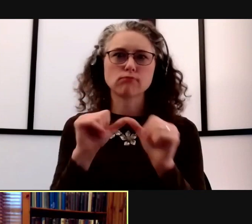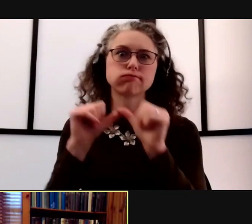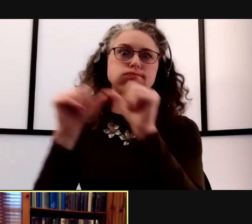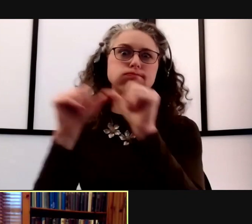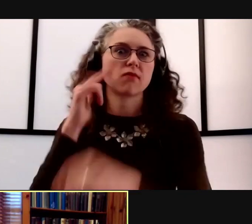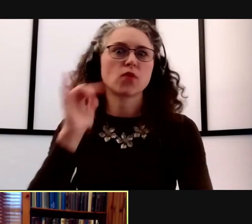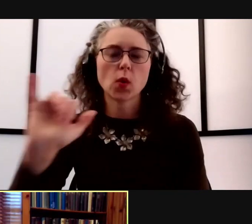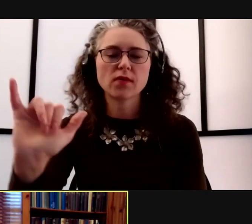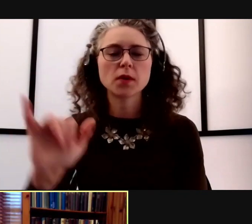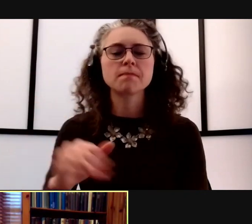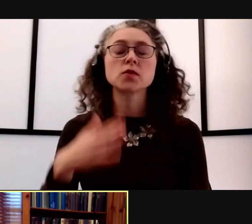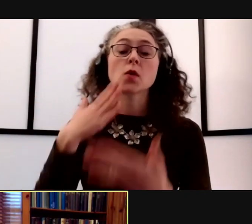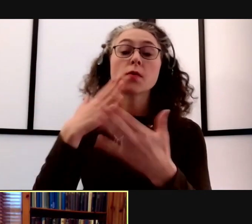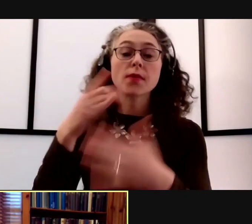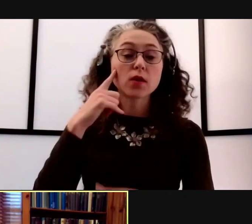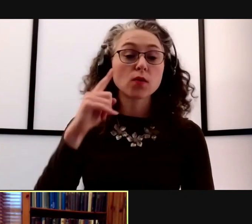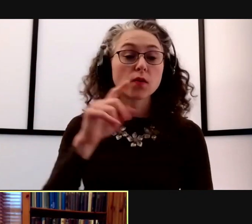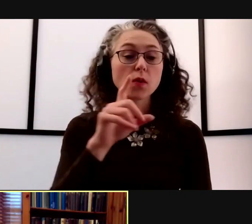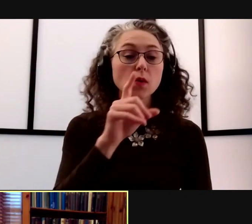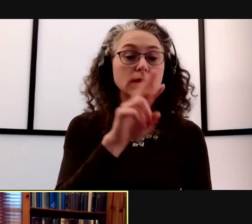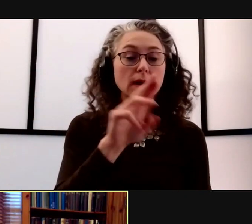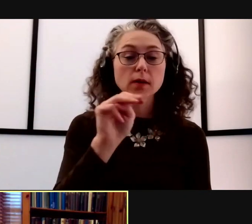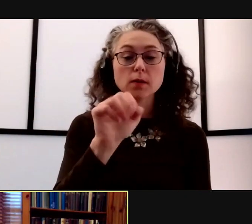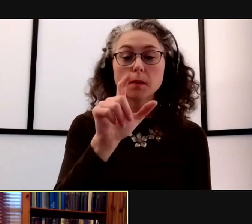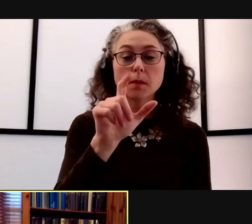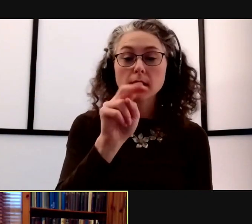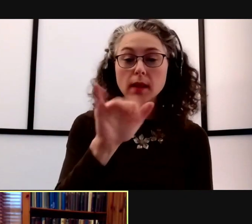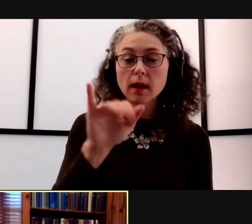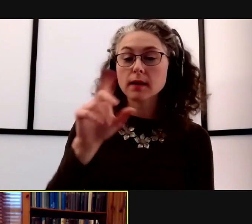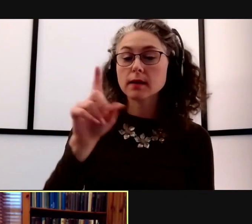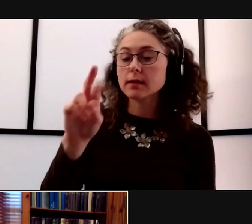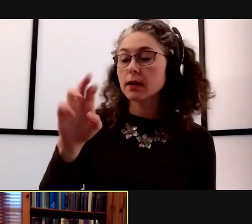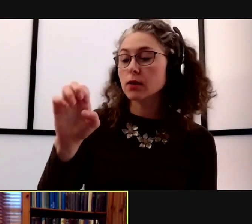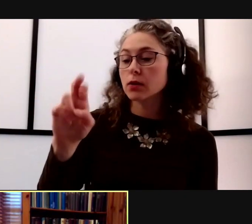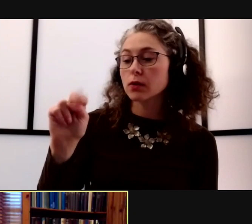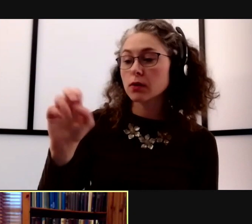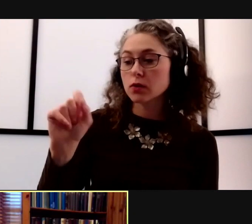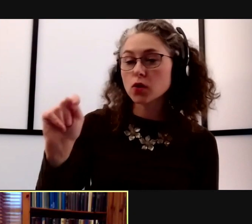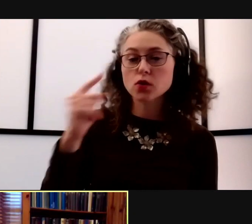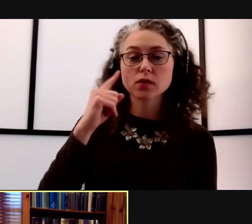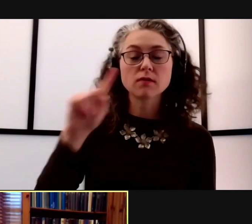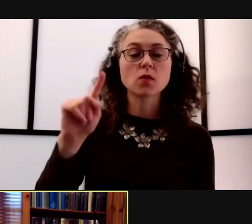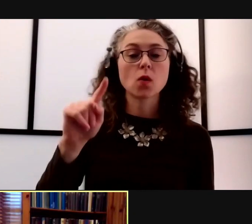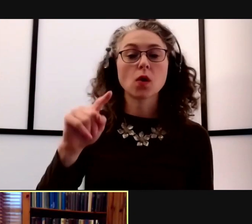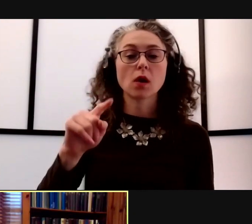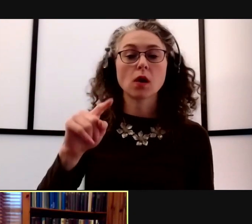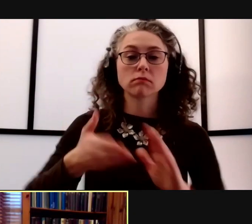So thanks very much to Dr. Malani and Dr. Ernst in particular for managing the healthcare response